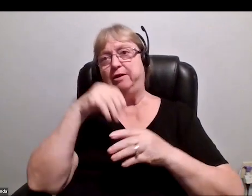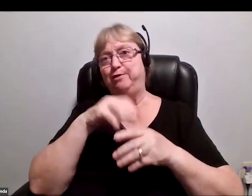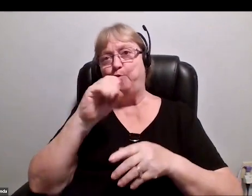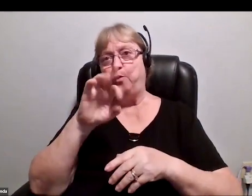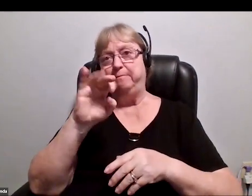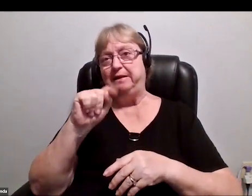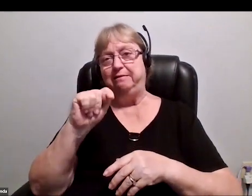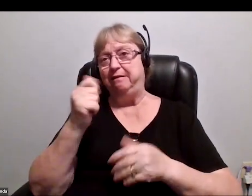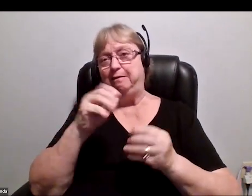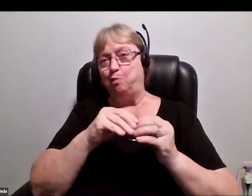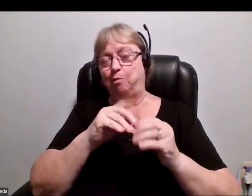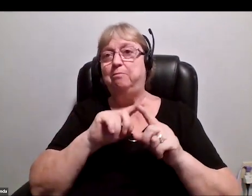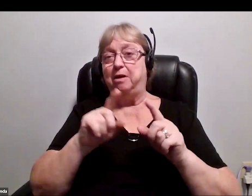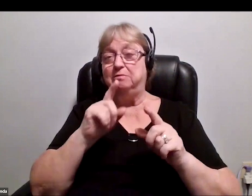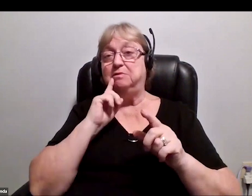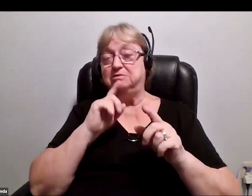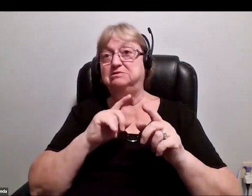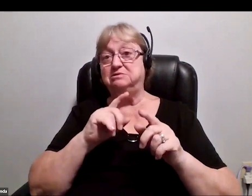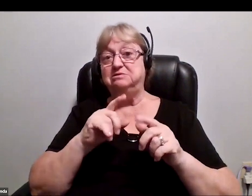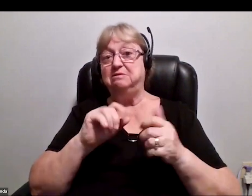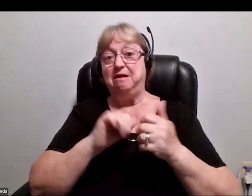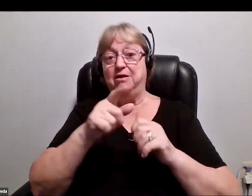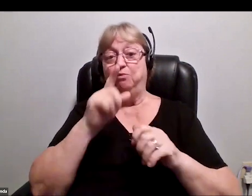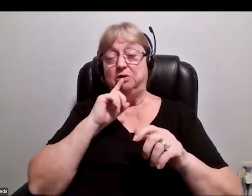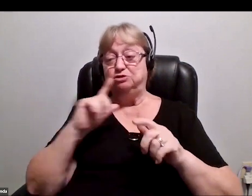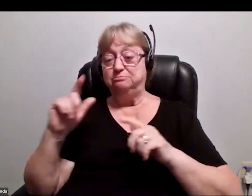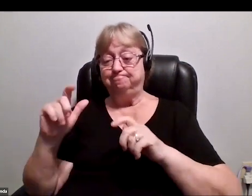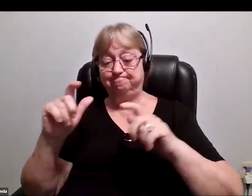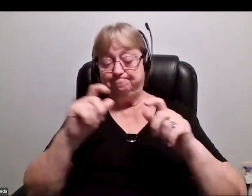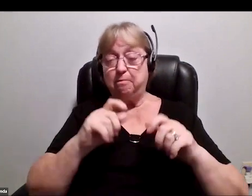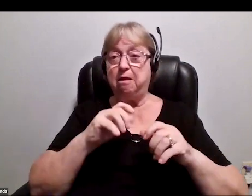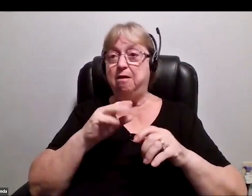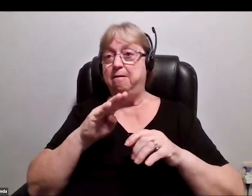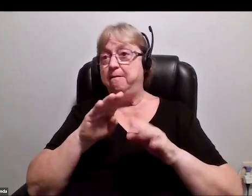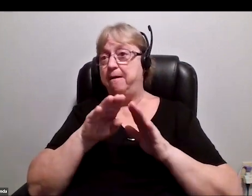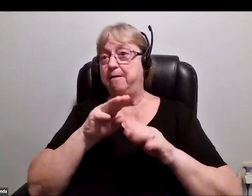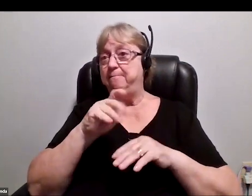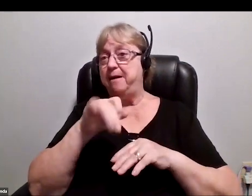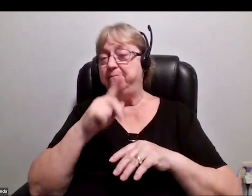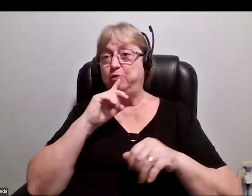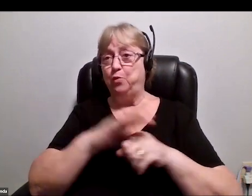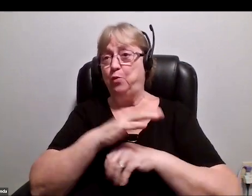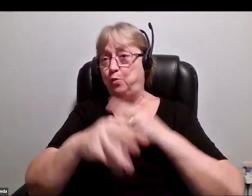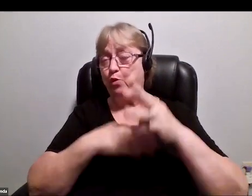of Earth-observing satellites that map the whole world every day. We could only get to that scale because we had chopped